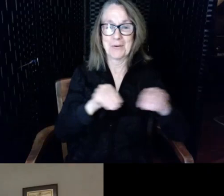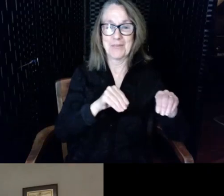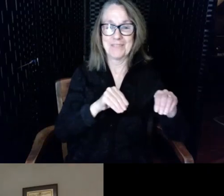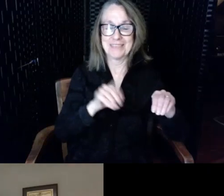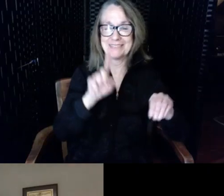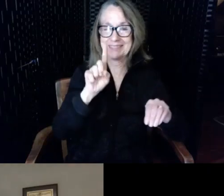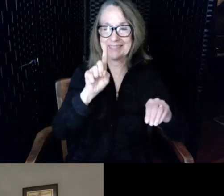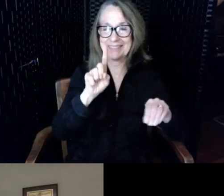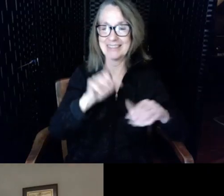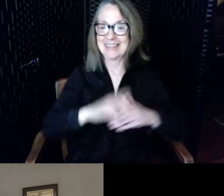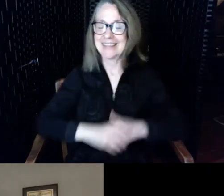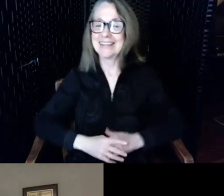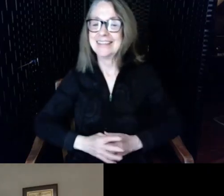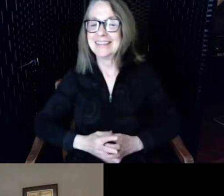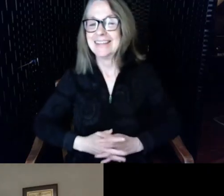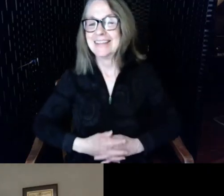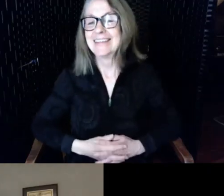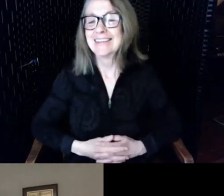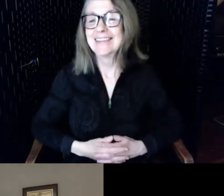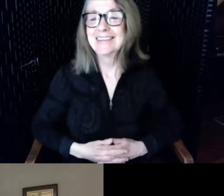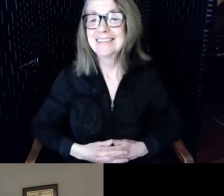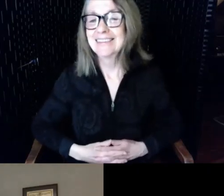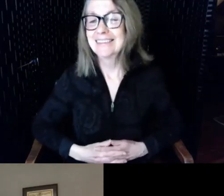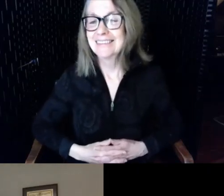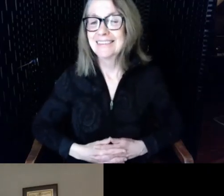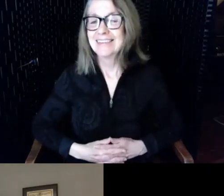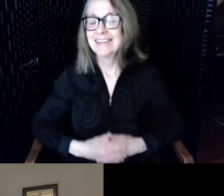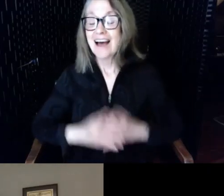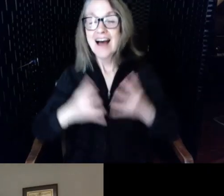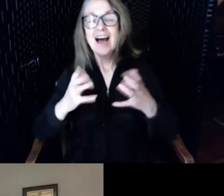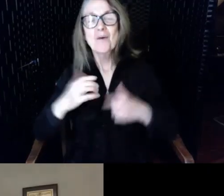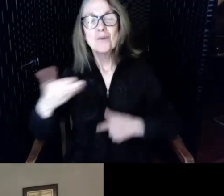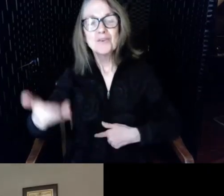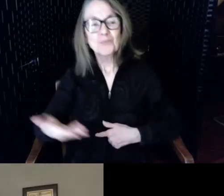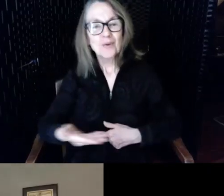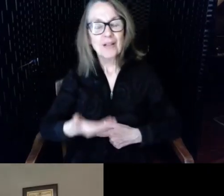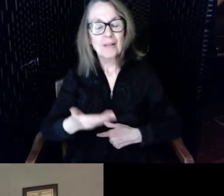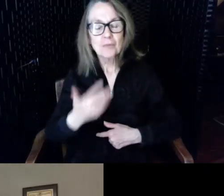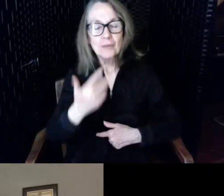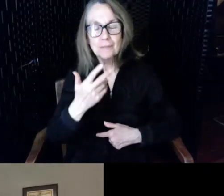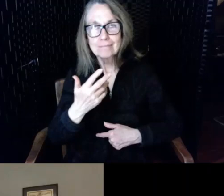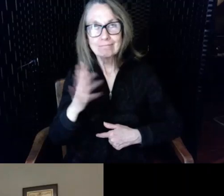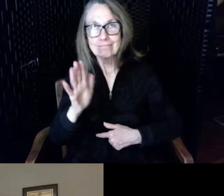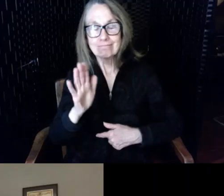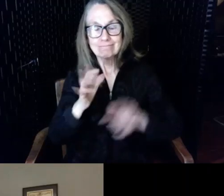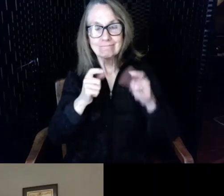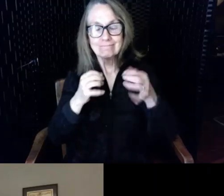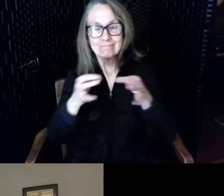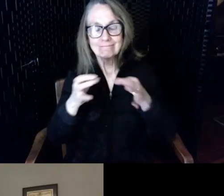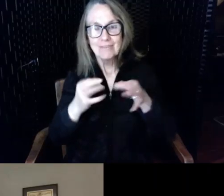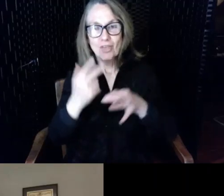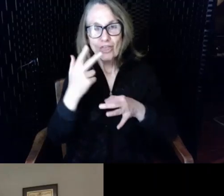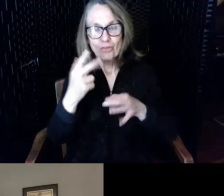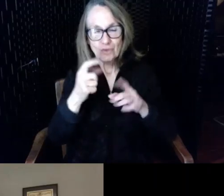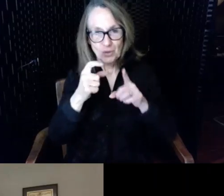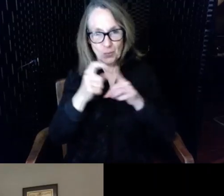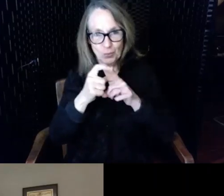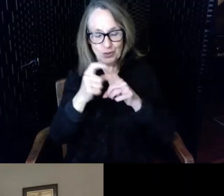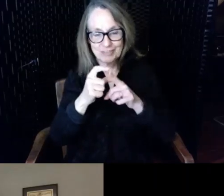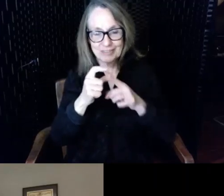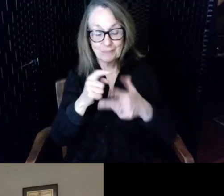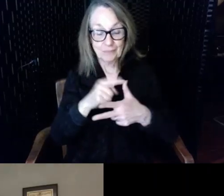that so again I want to welcome three words in that sentence core services and